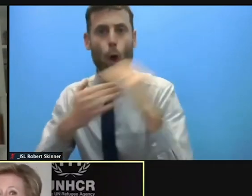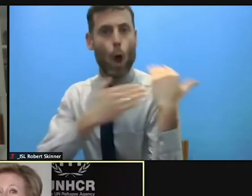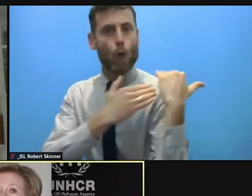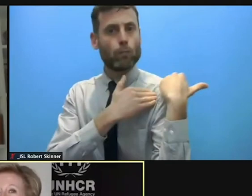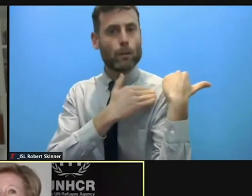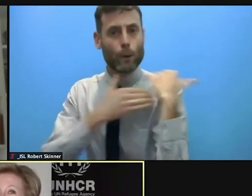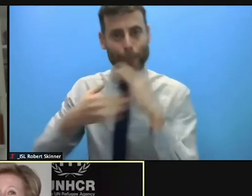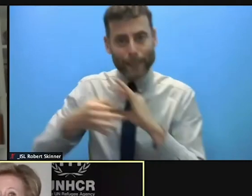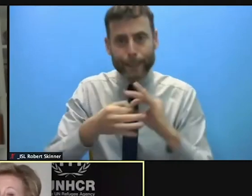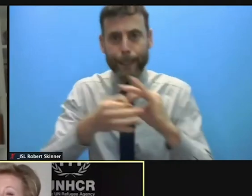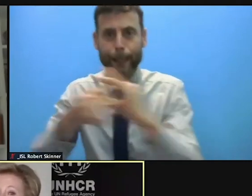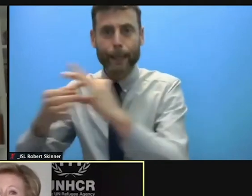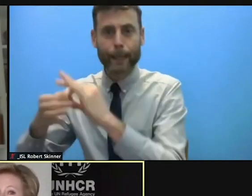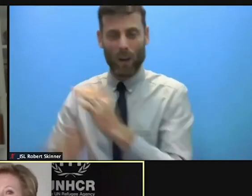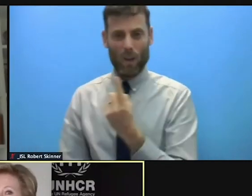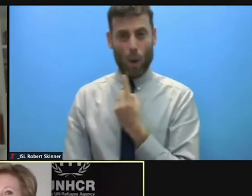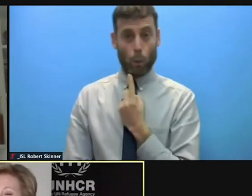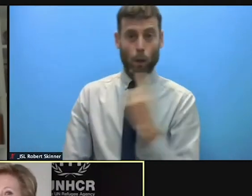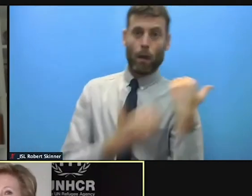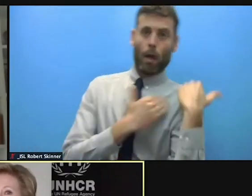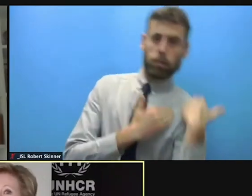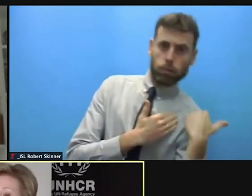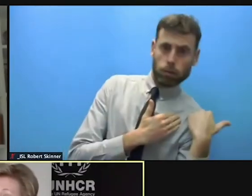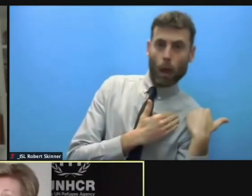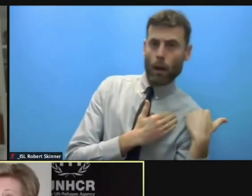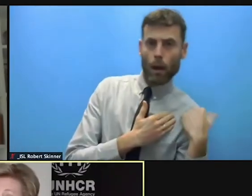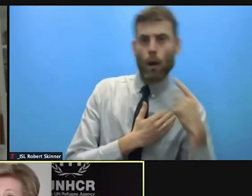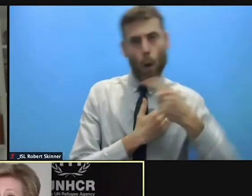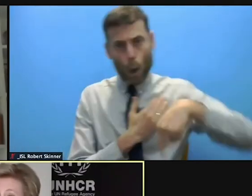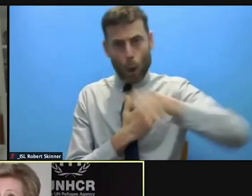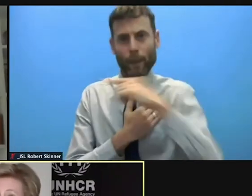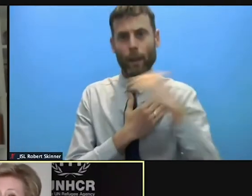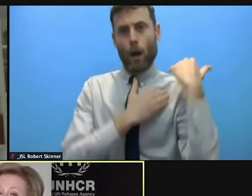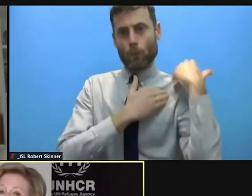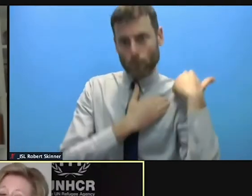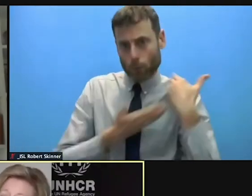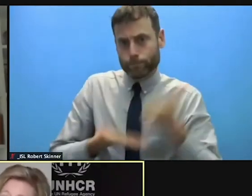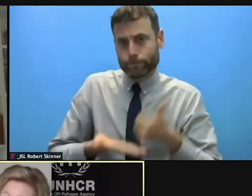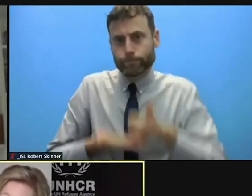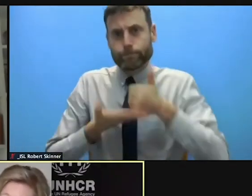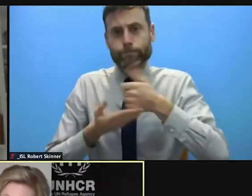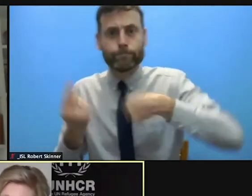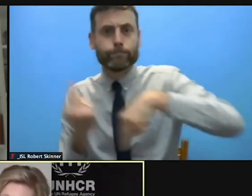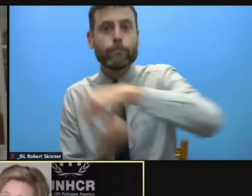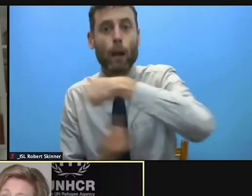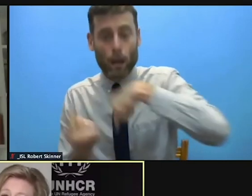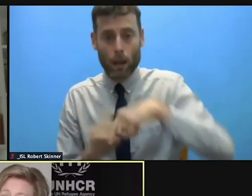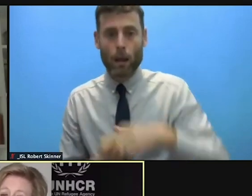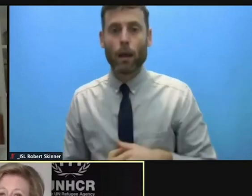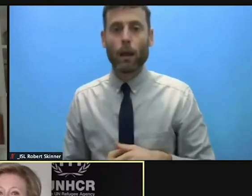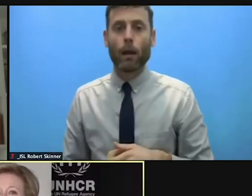but then we've been hit by COVID and of course that's had an impact. But COVID has demonstrated